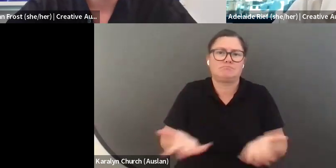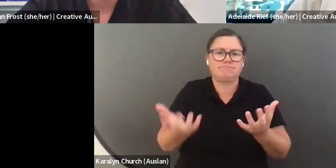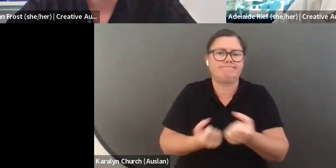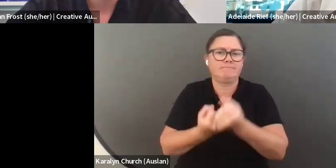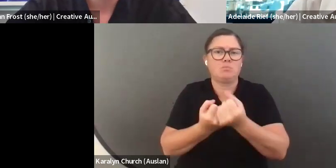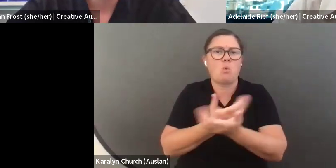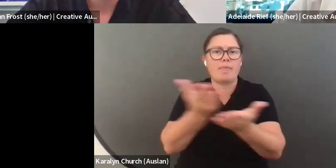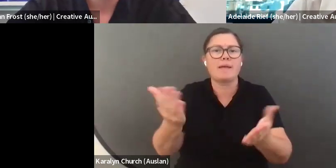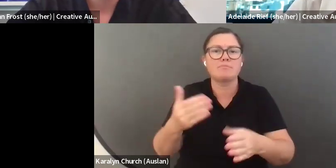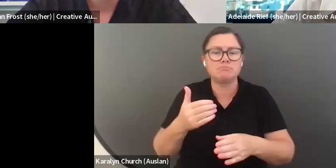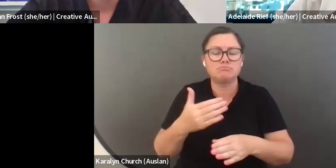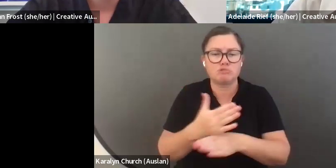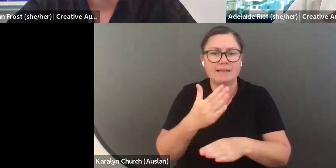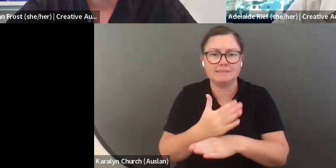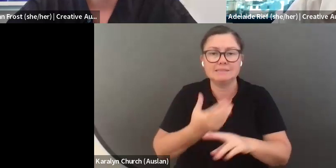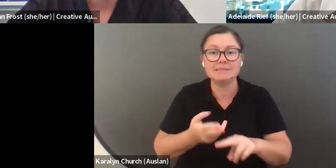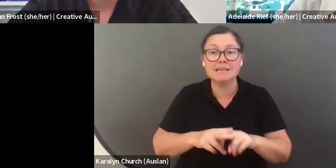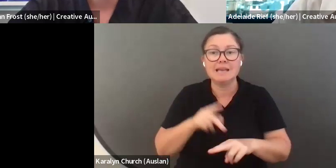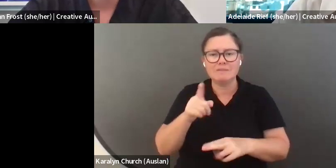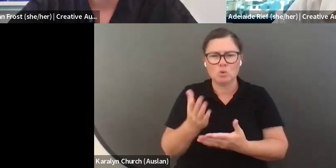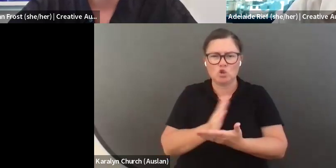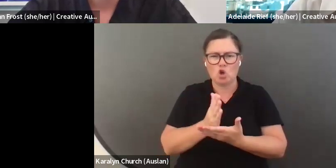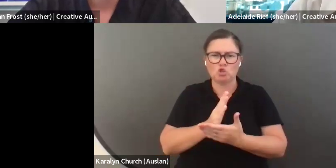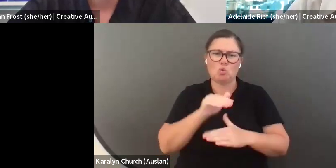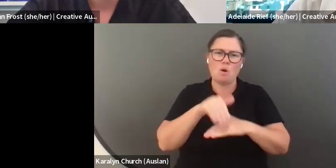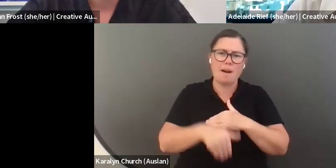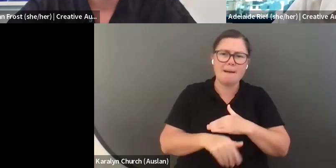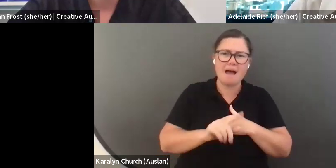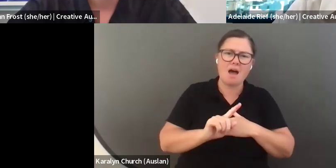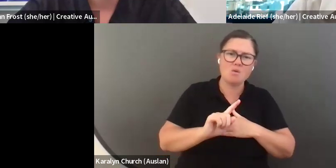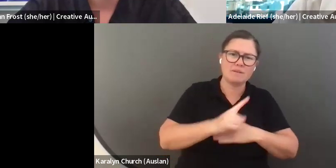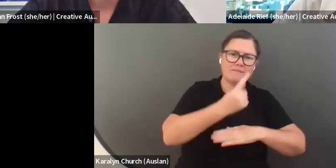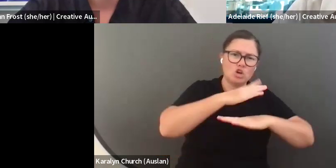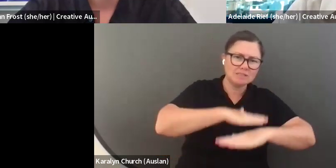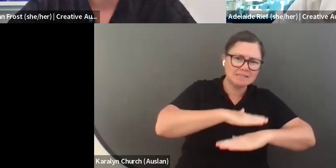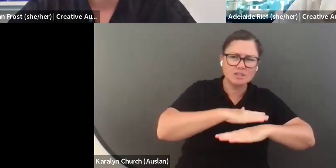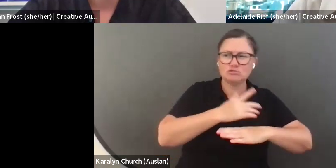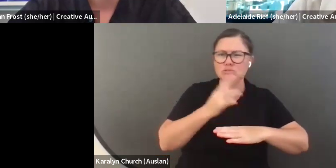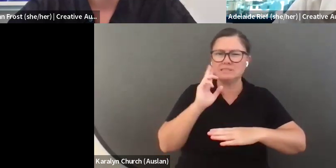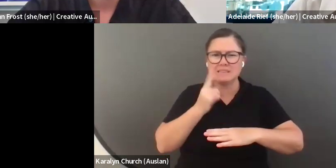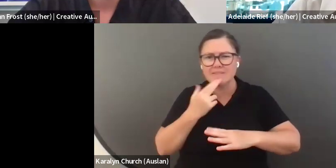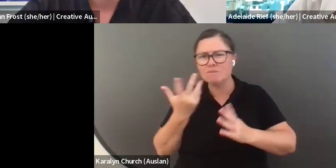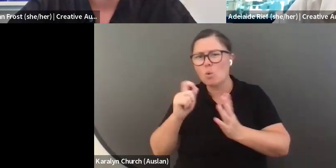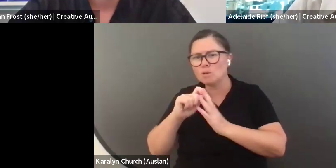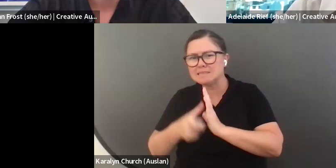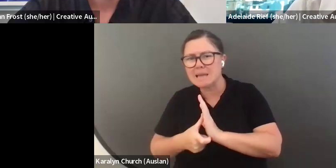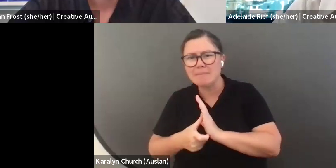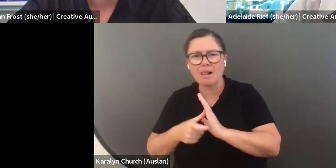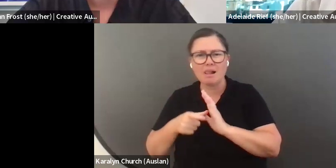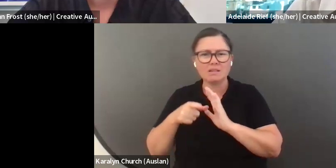through programs like this.